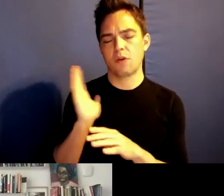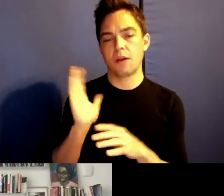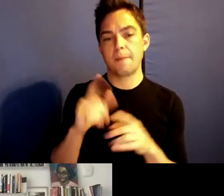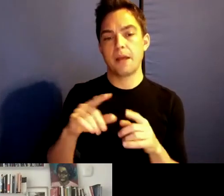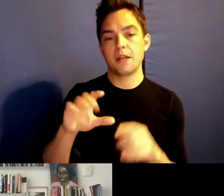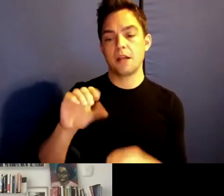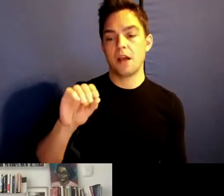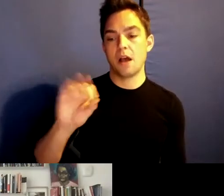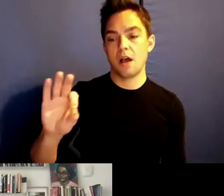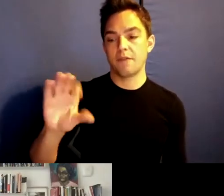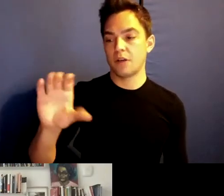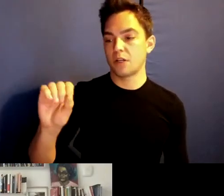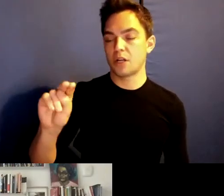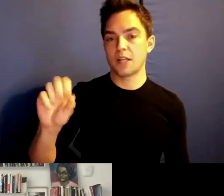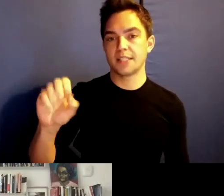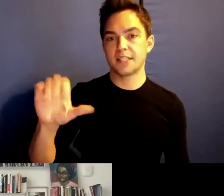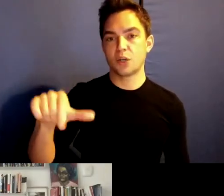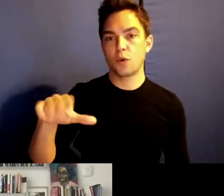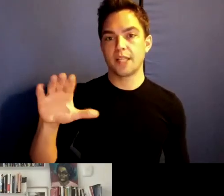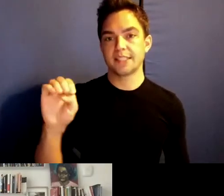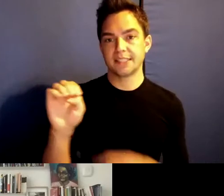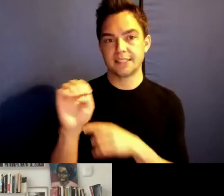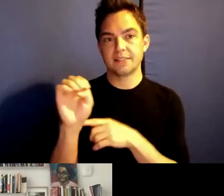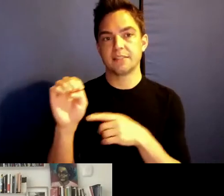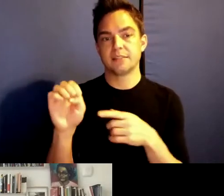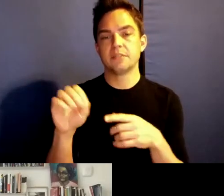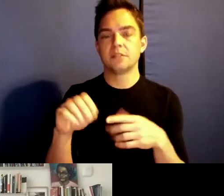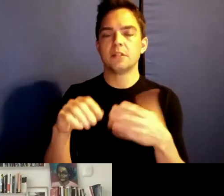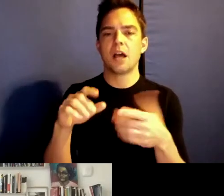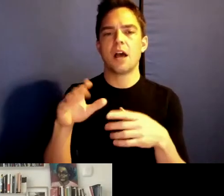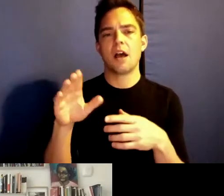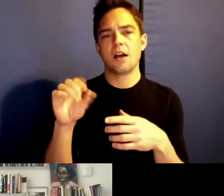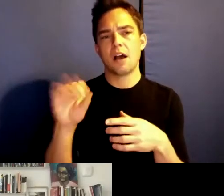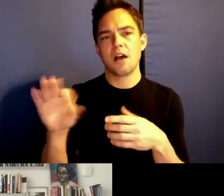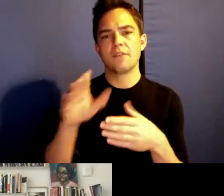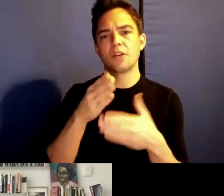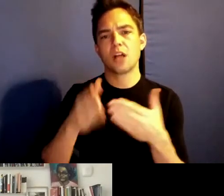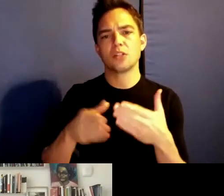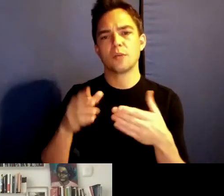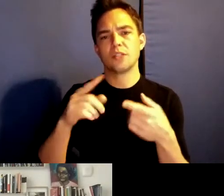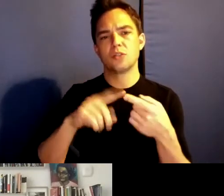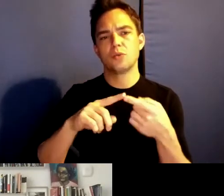to one another. And with that means and how we are all in